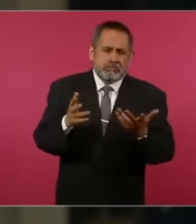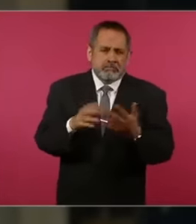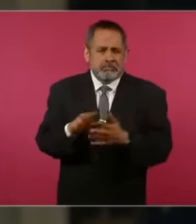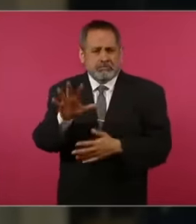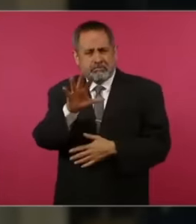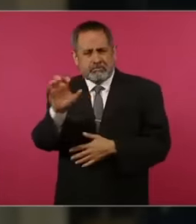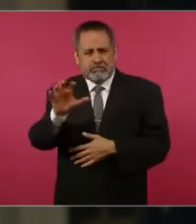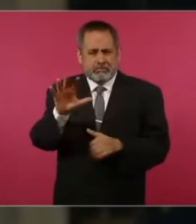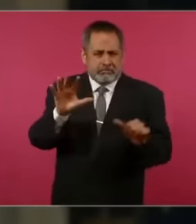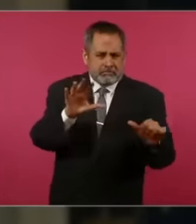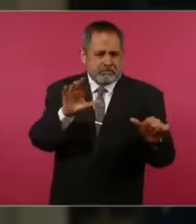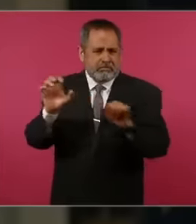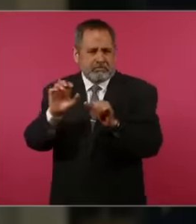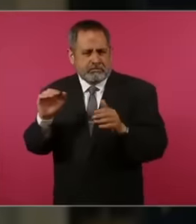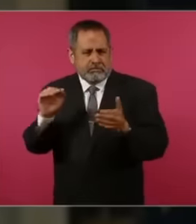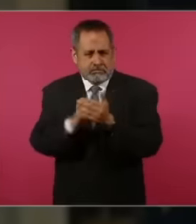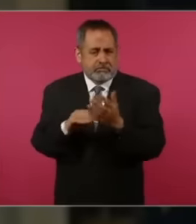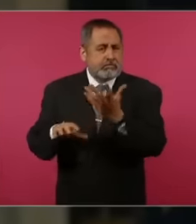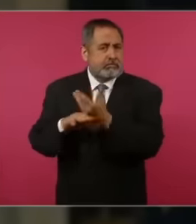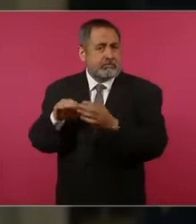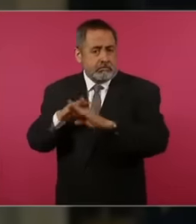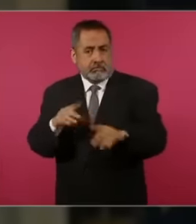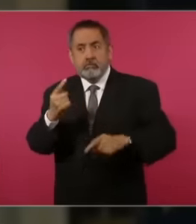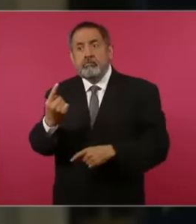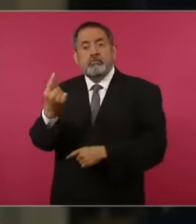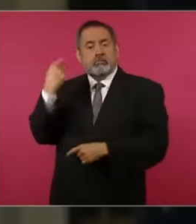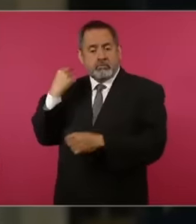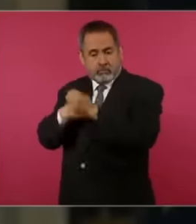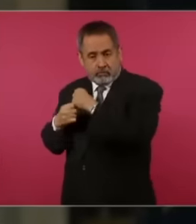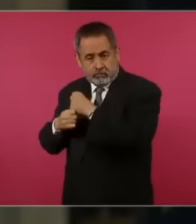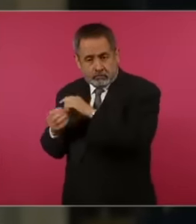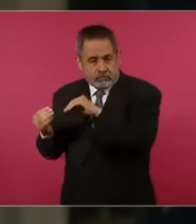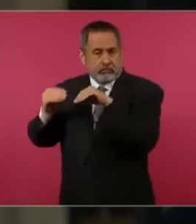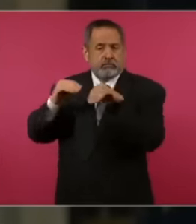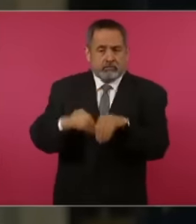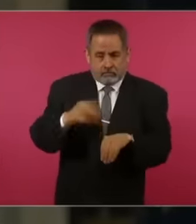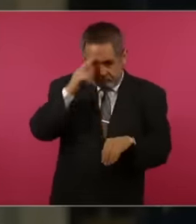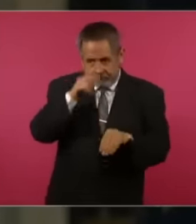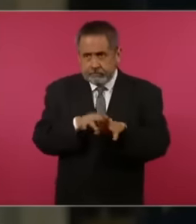migrants last year who are either here in Mexico, wandering around or